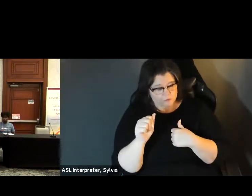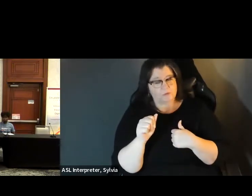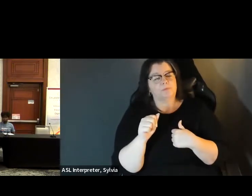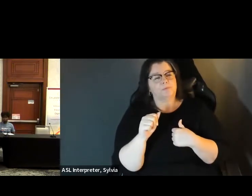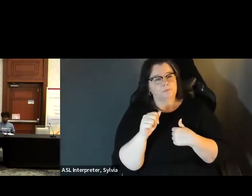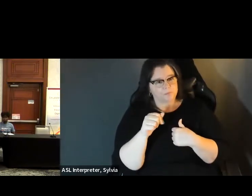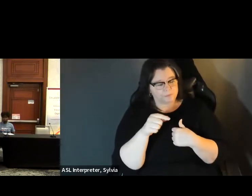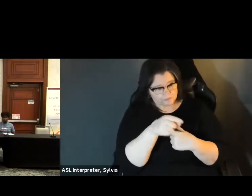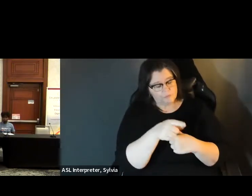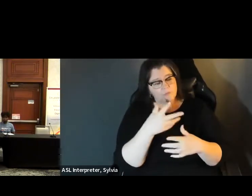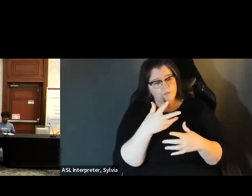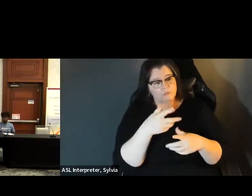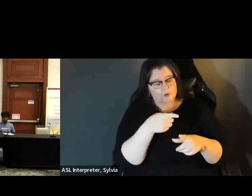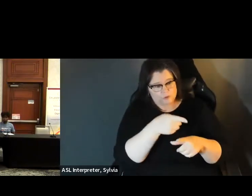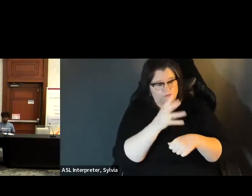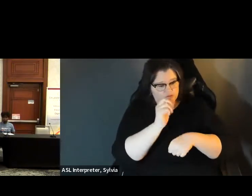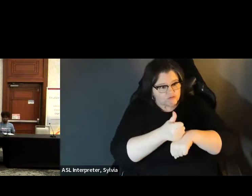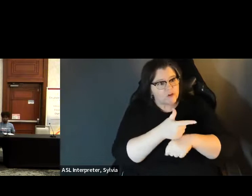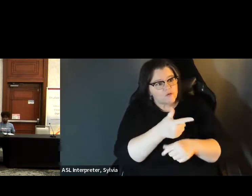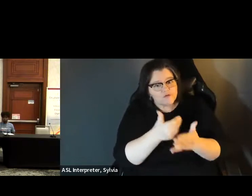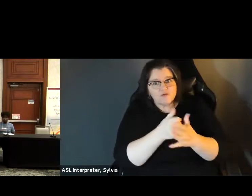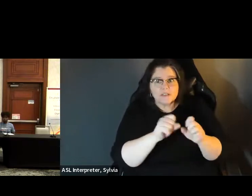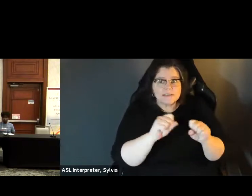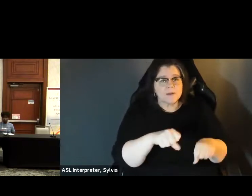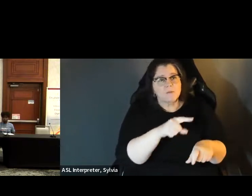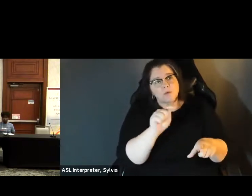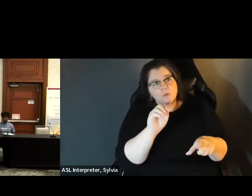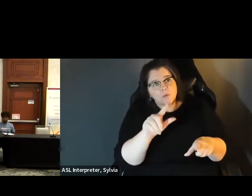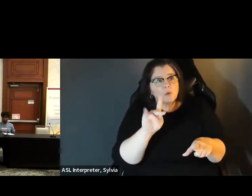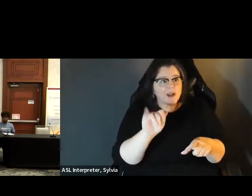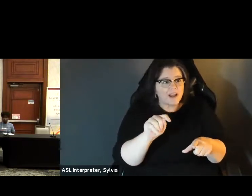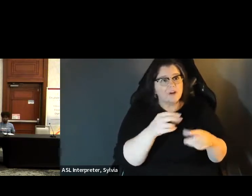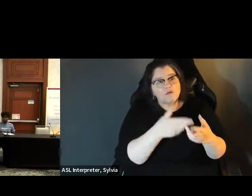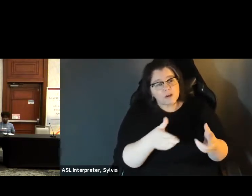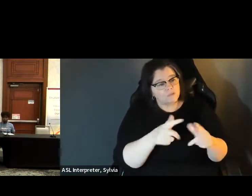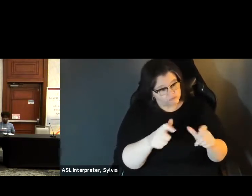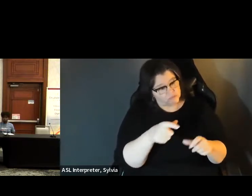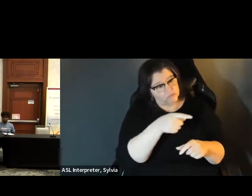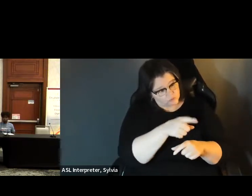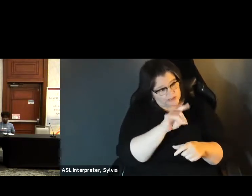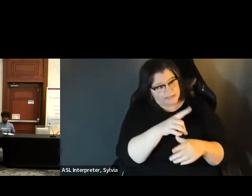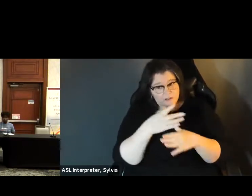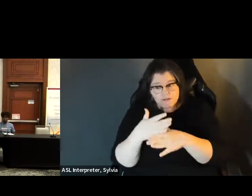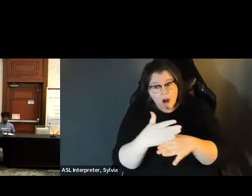Alex, I've got a question more you. When you do that kind of thing dork you share those kind of things with the other This is Martian. Alex. I've got a question for you, so when you do that kind of thing, do you share those kind of things with the other Soes offices?